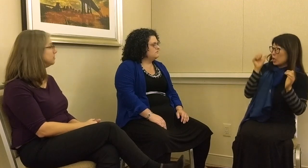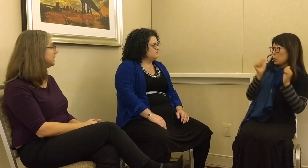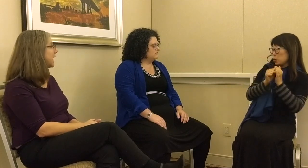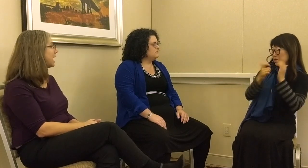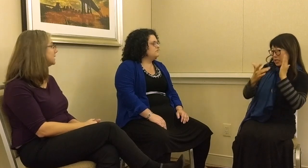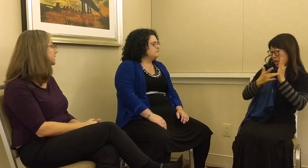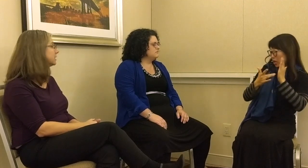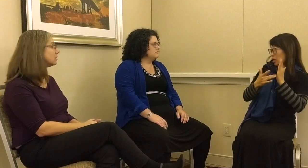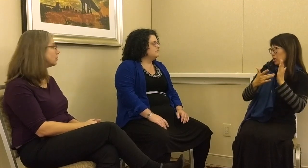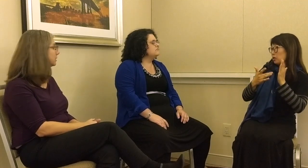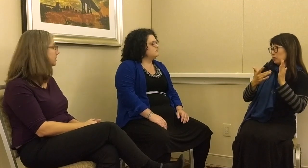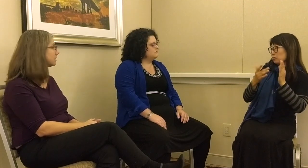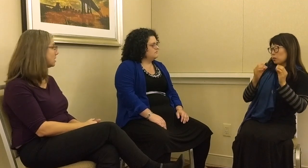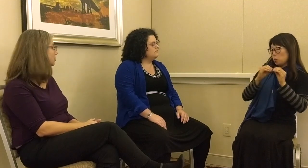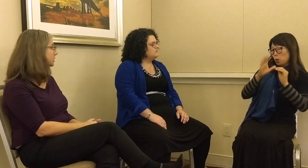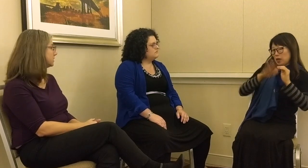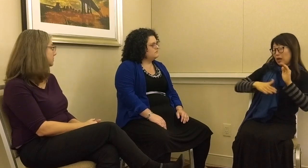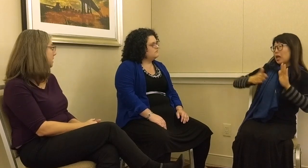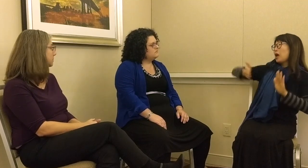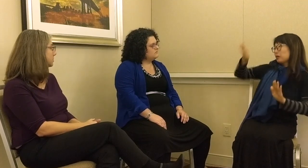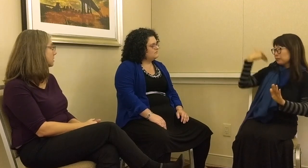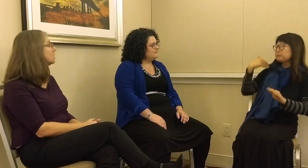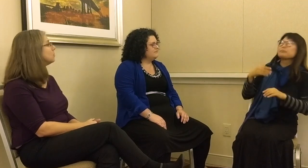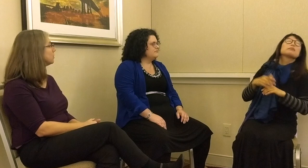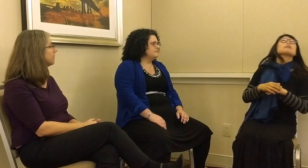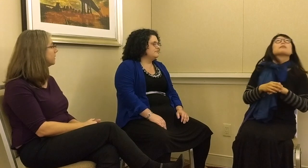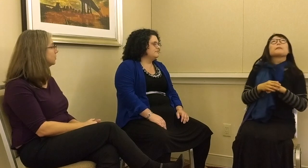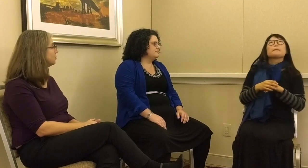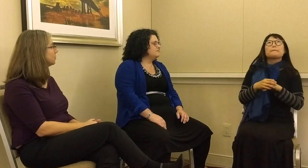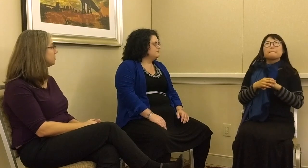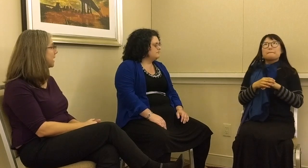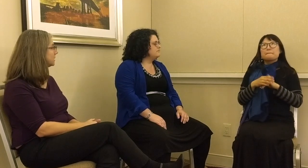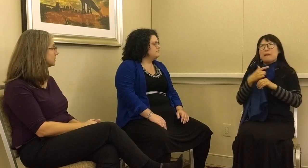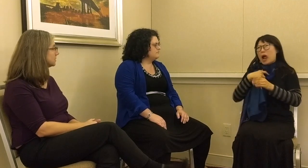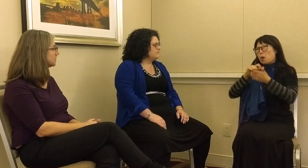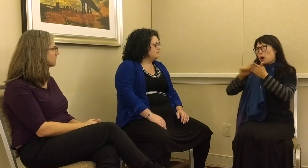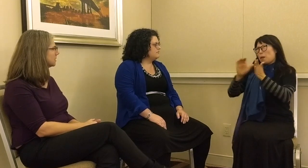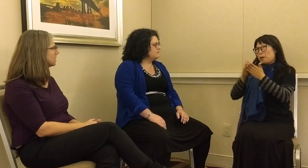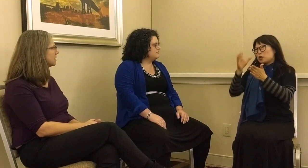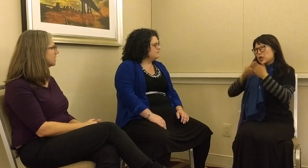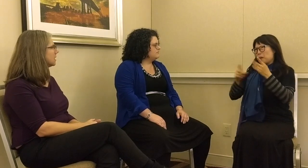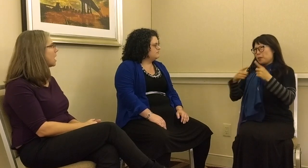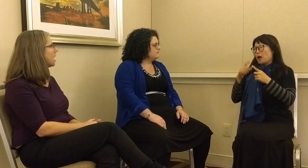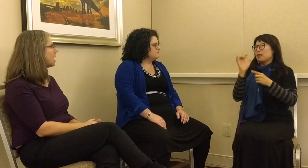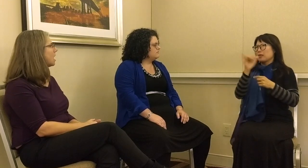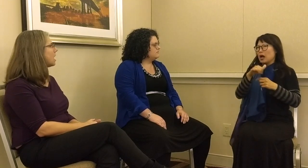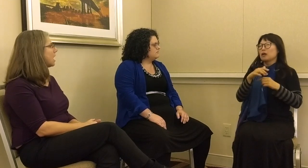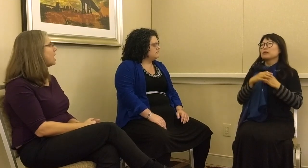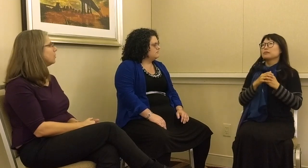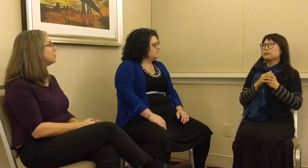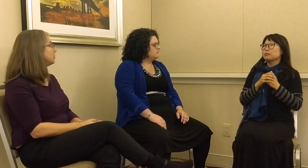speak and hear with technology sometimes, more than they used to in the past. I wrote